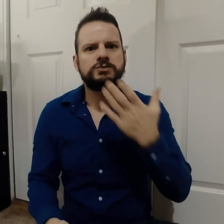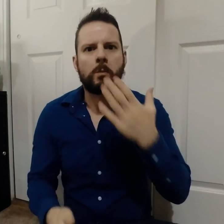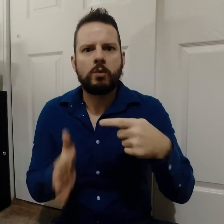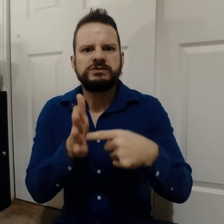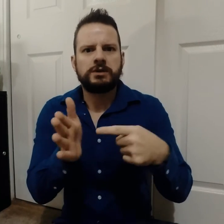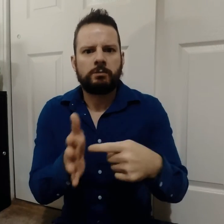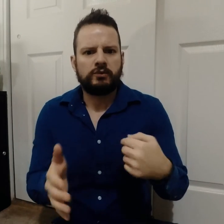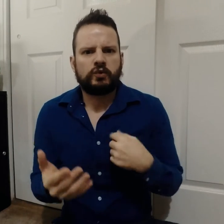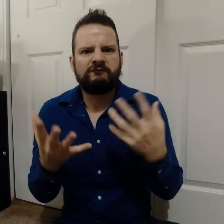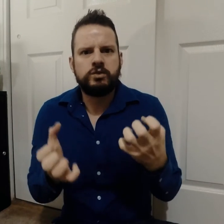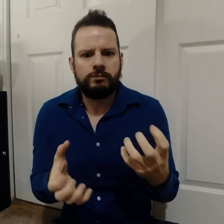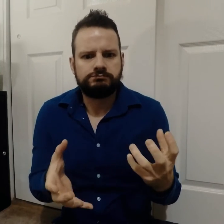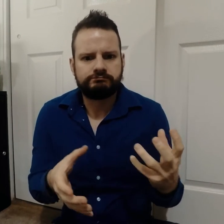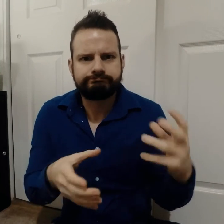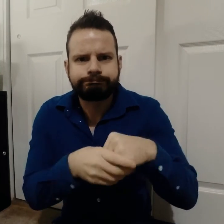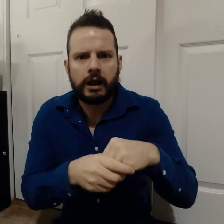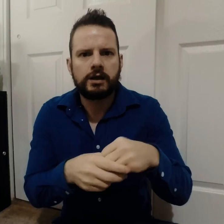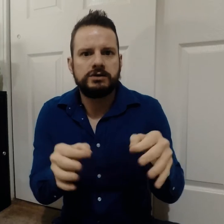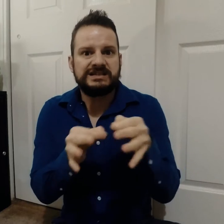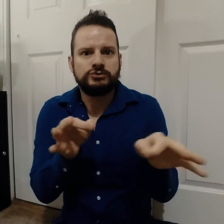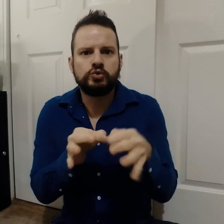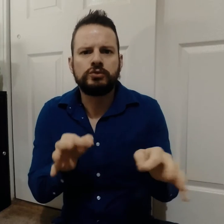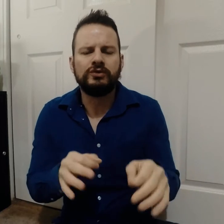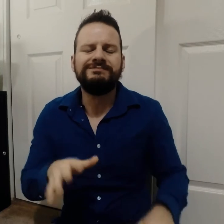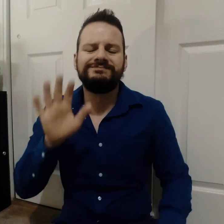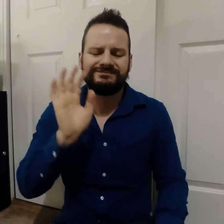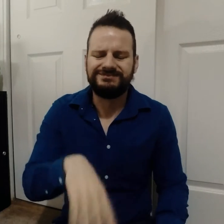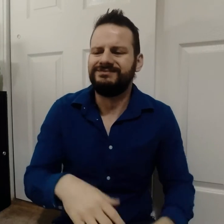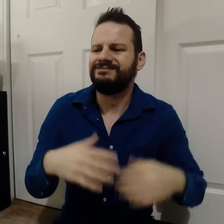This is the good reason that I want to provide captions.